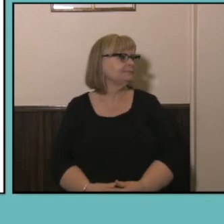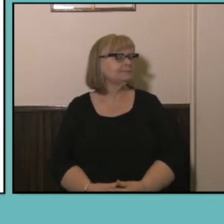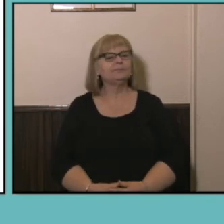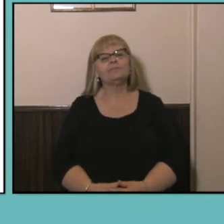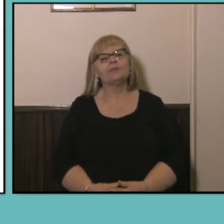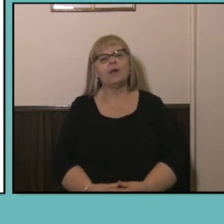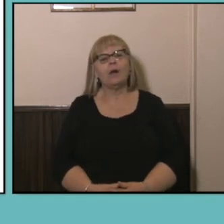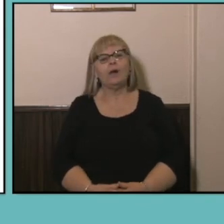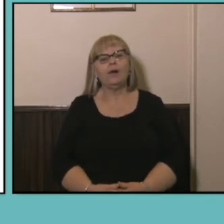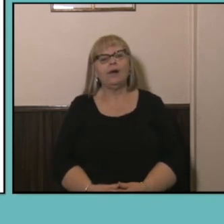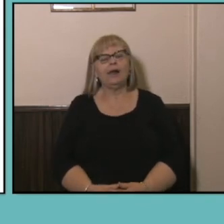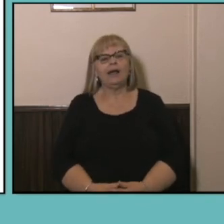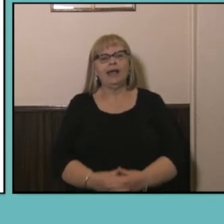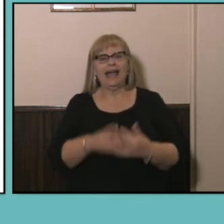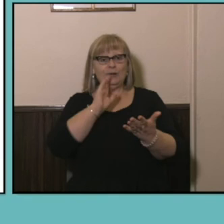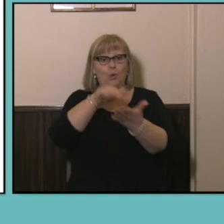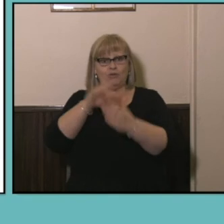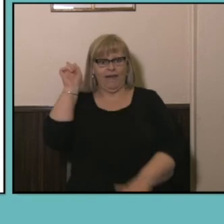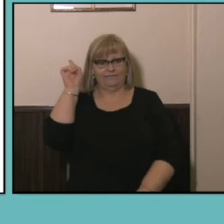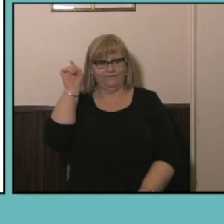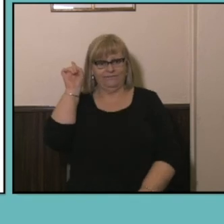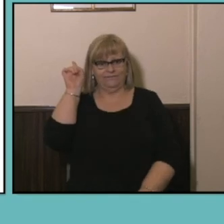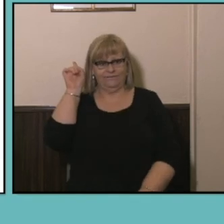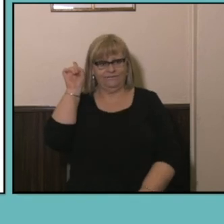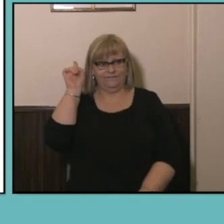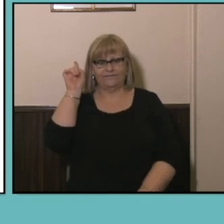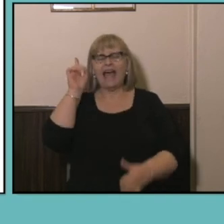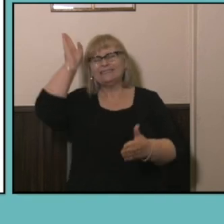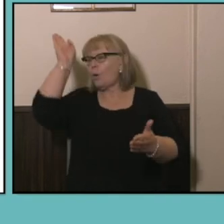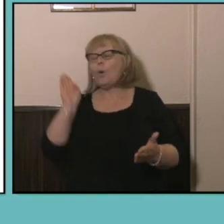which will bring you to this page which has all the information you need